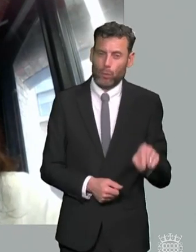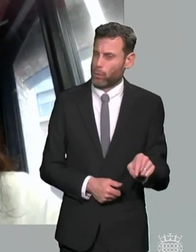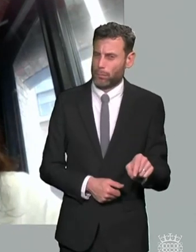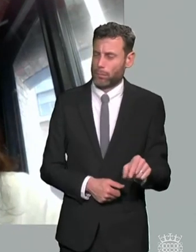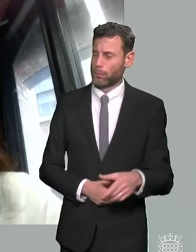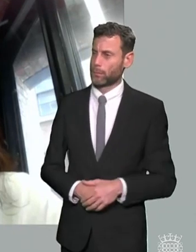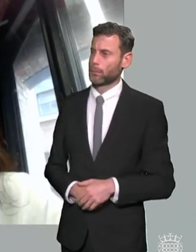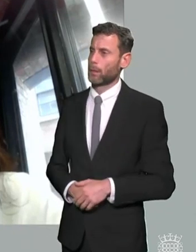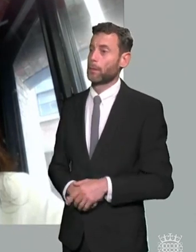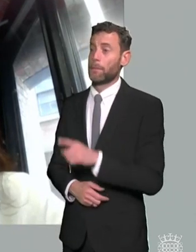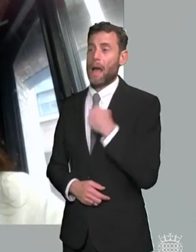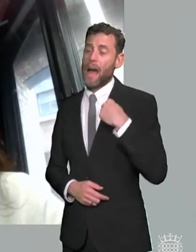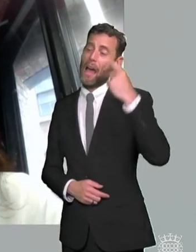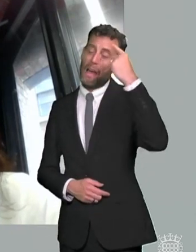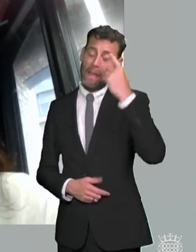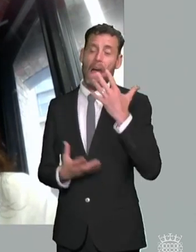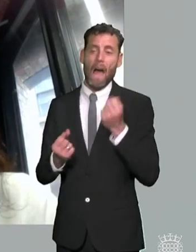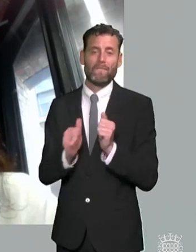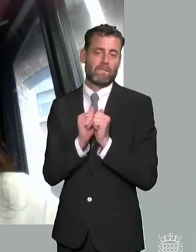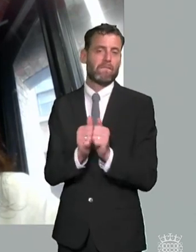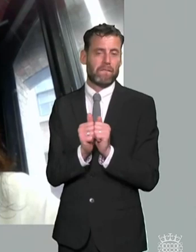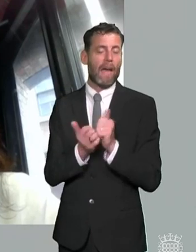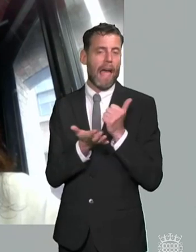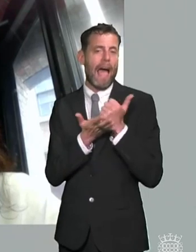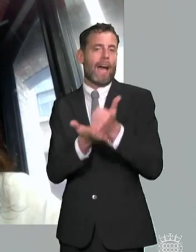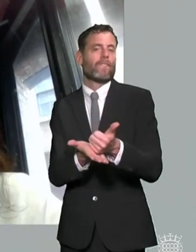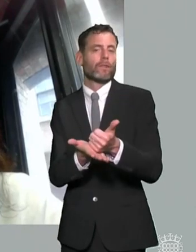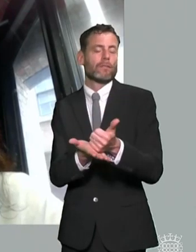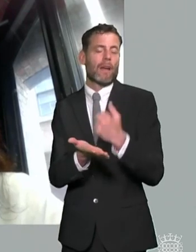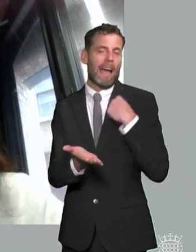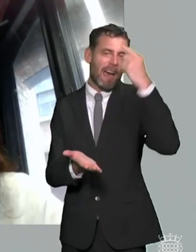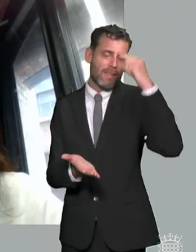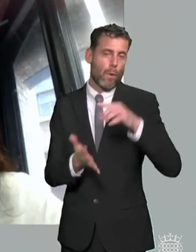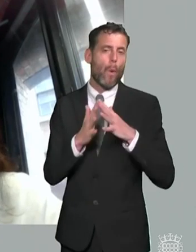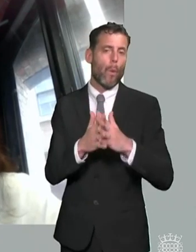advocate because um if you look at the system of kind of you know parent partnership parent